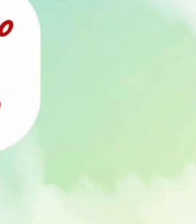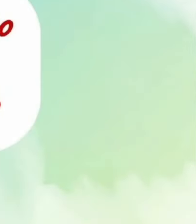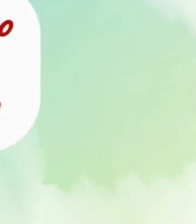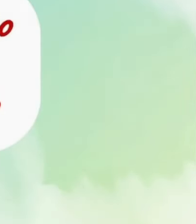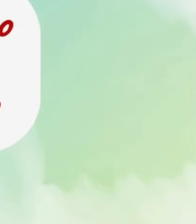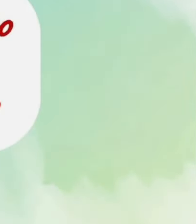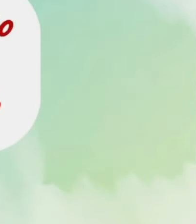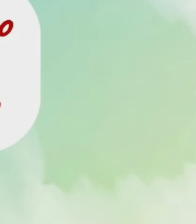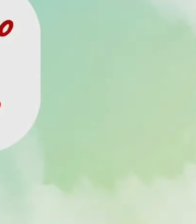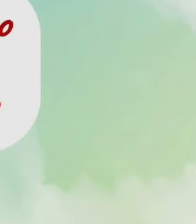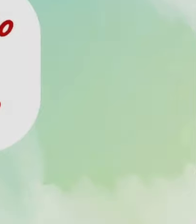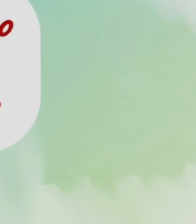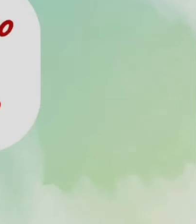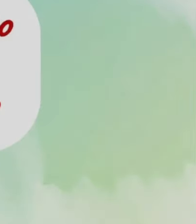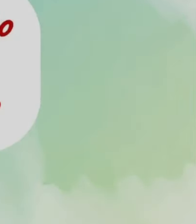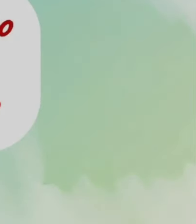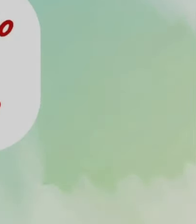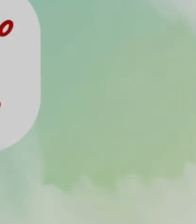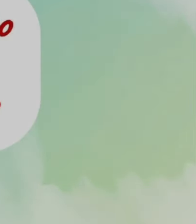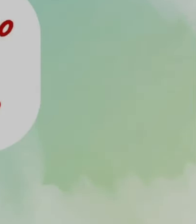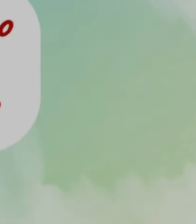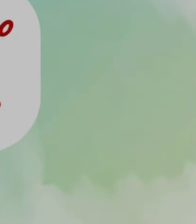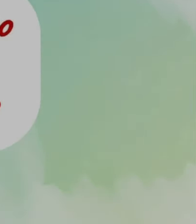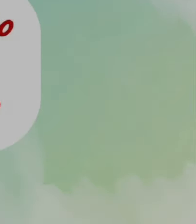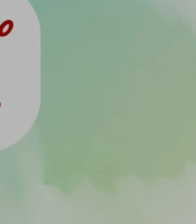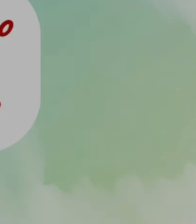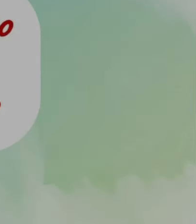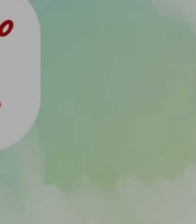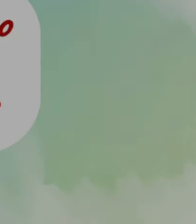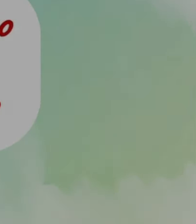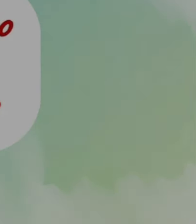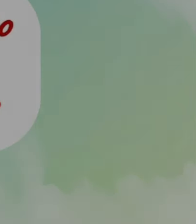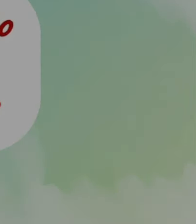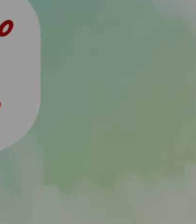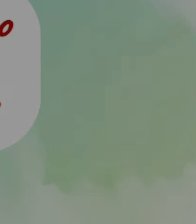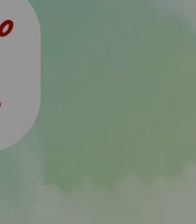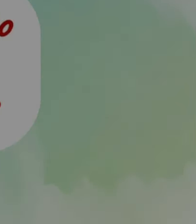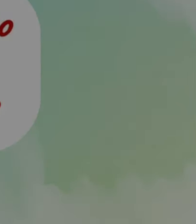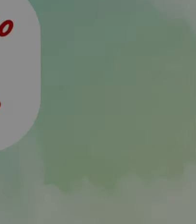for you or with you, you can just quietly come to the front. Thank you. Have a blessed week.